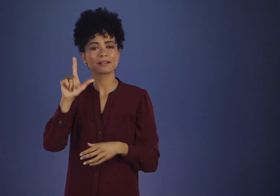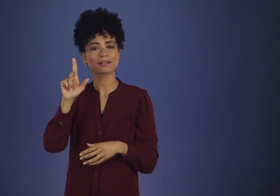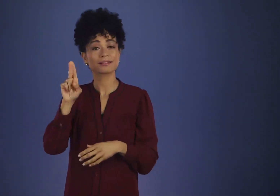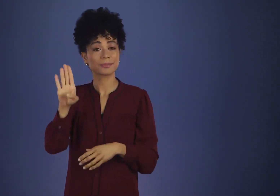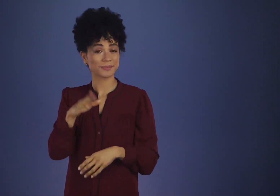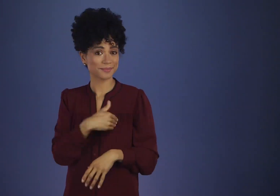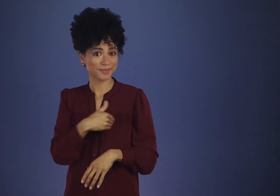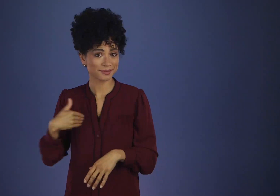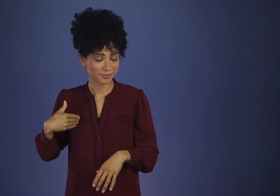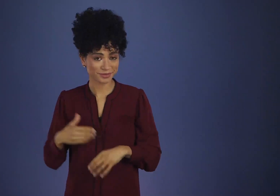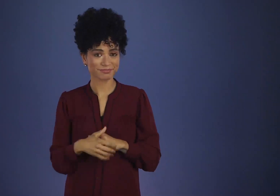becoming club members;